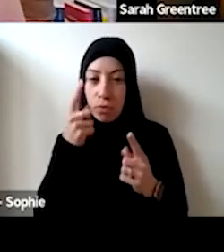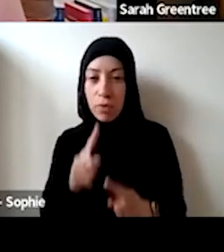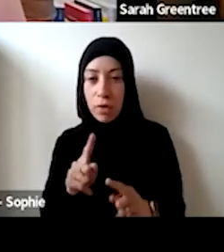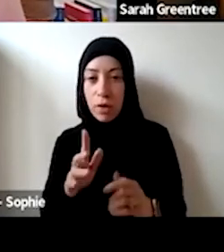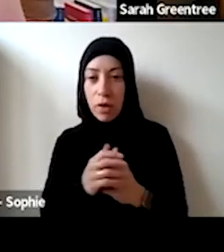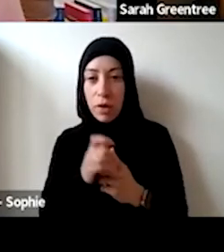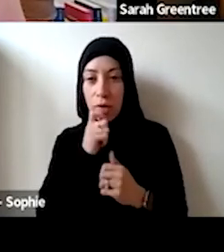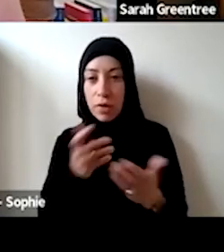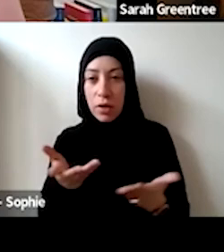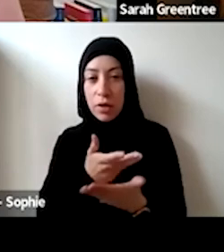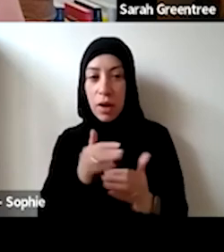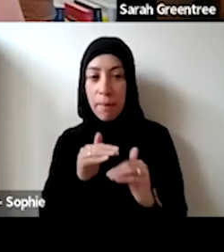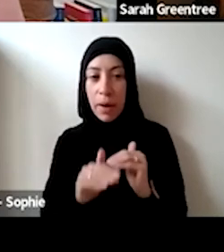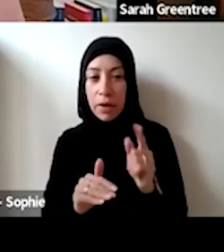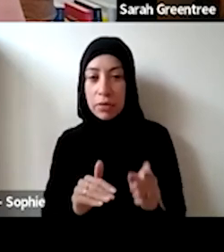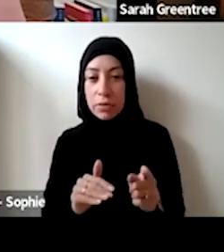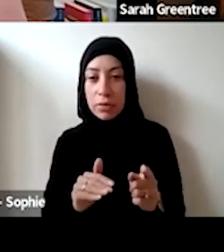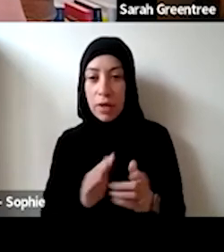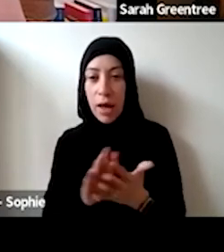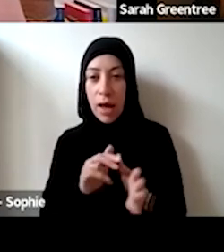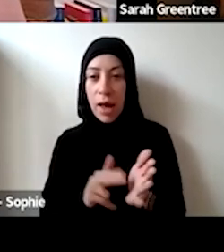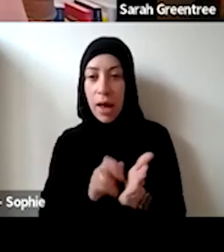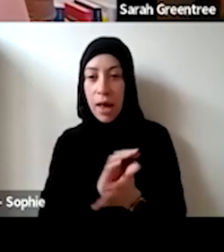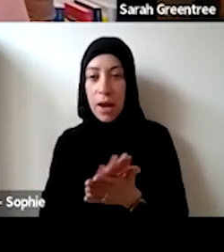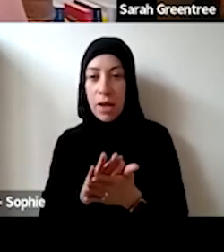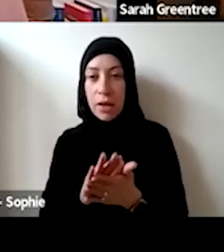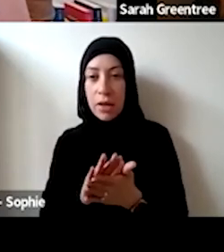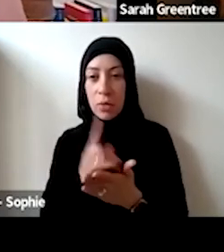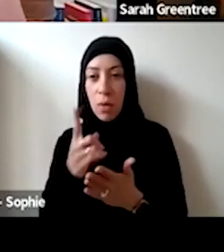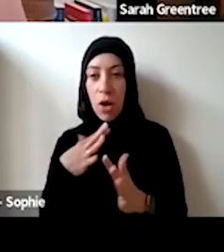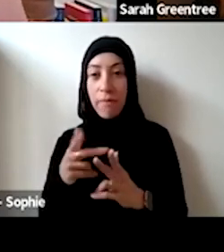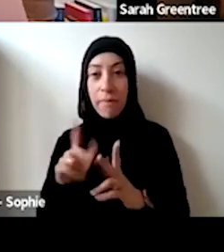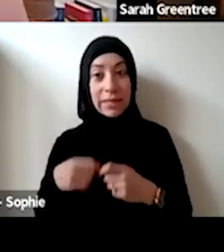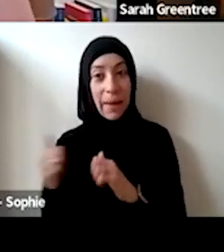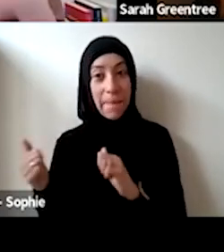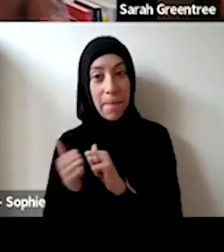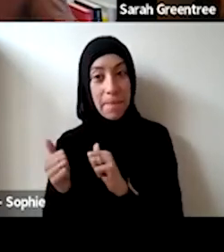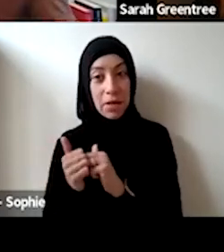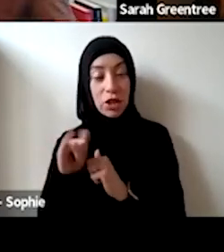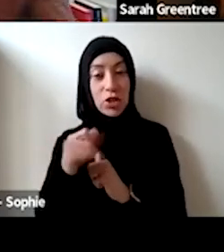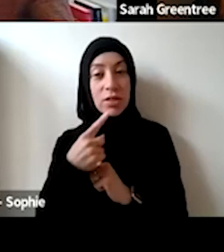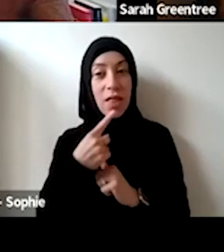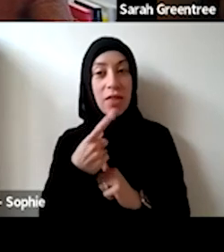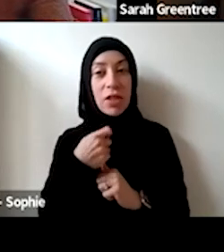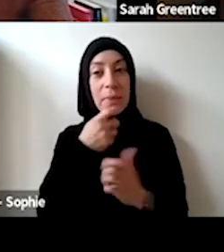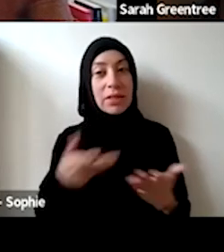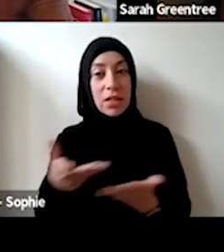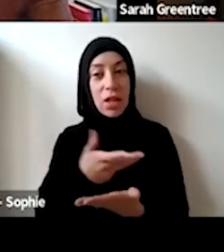and . HANNAH TORRANCE: So Hannah, who is one of my team members, has just mentioned that there's a bit of a discussion around, or questions around.